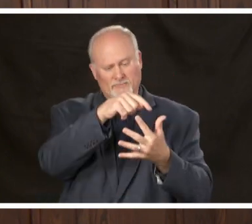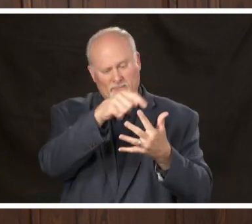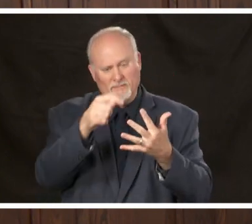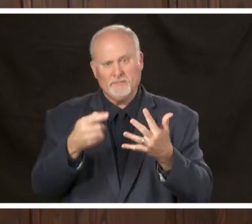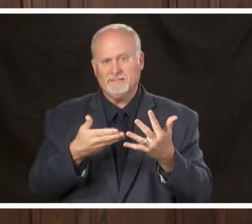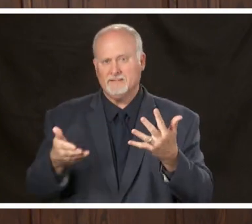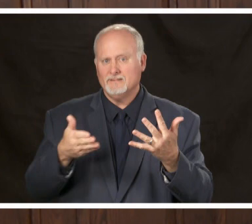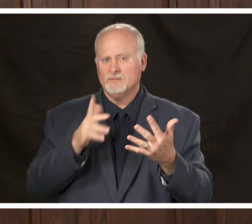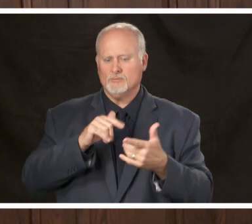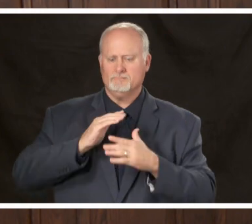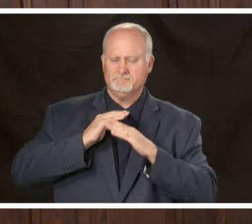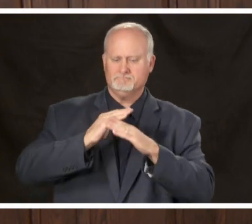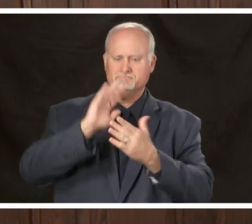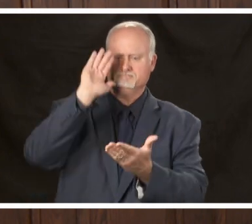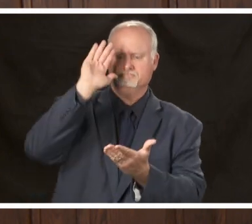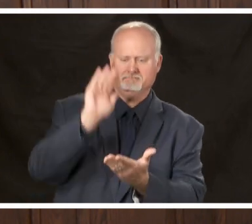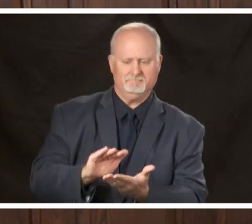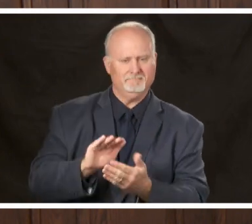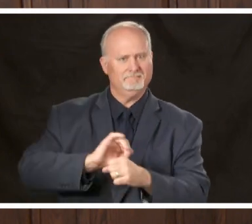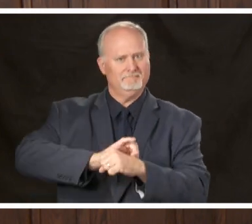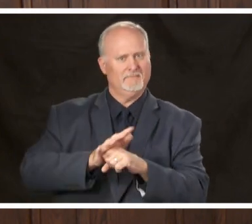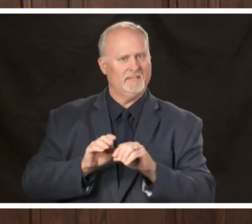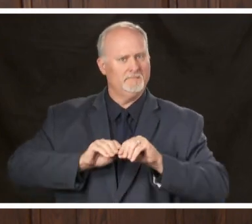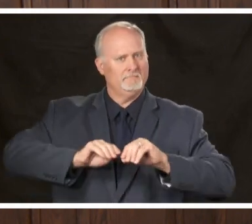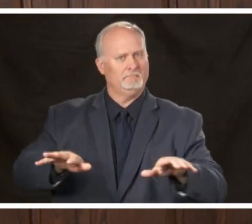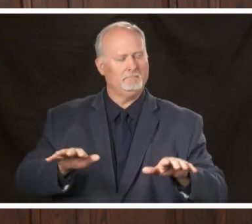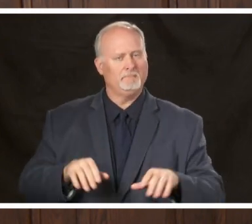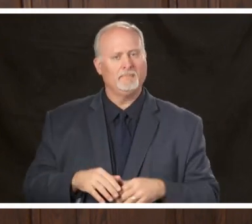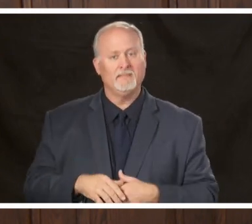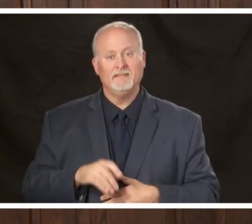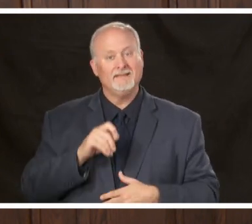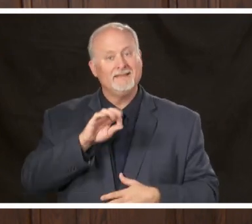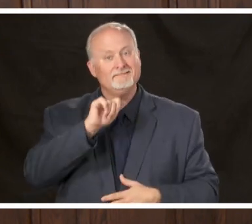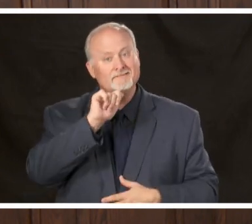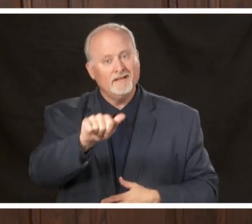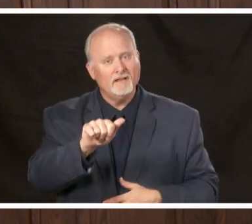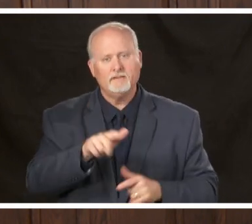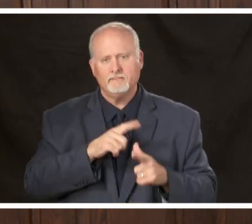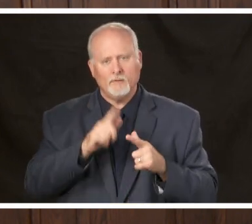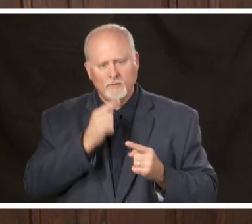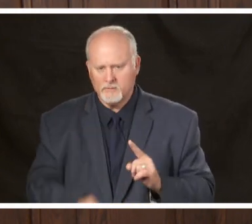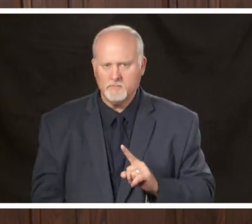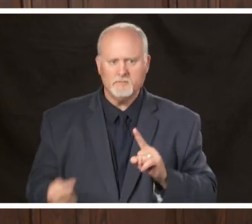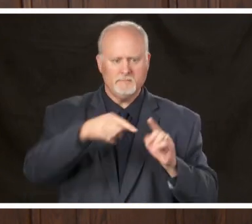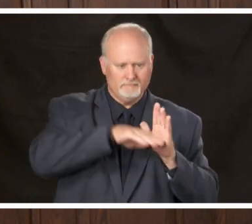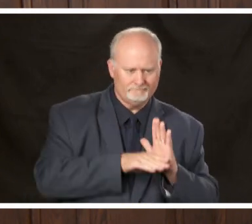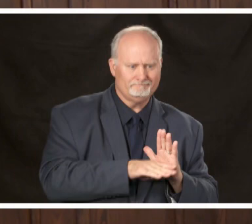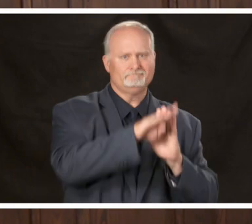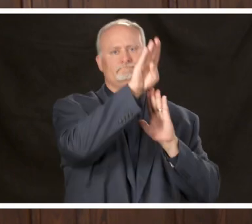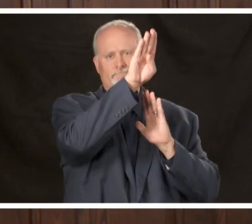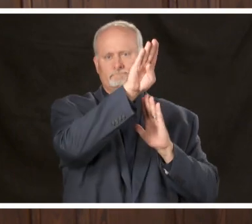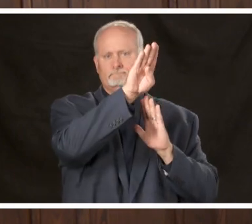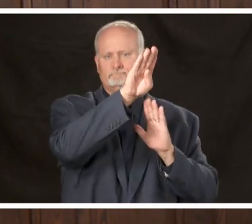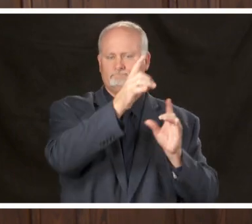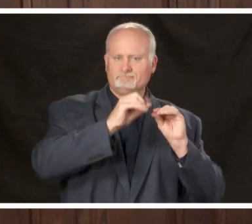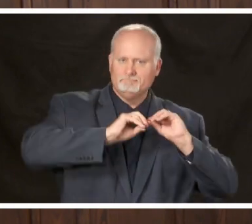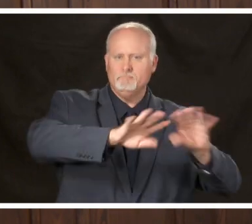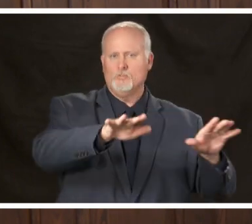know help prevent the spread of this virus if if we don't we're going to end up right back where we started with exponential spread of disease and we're